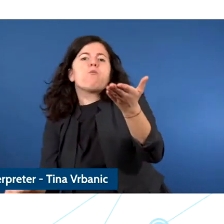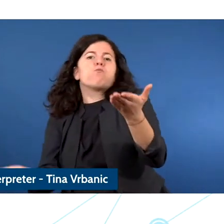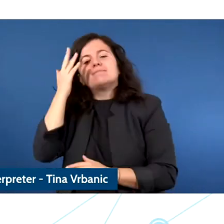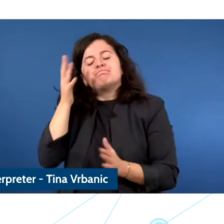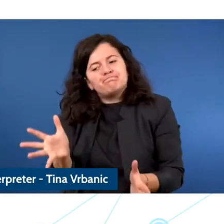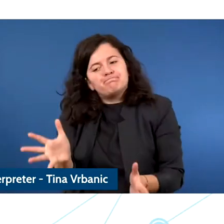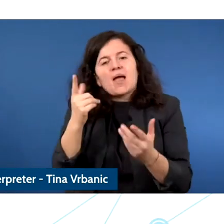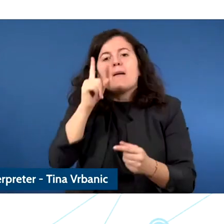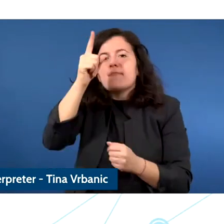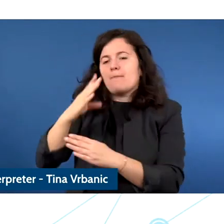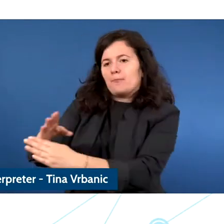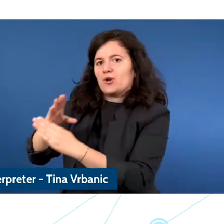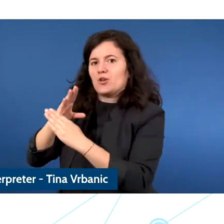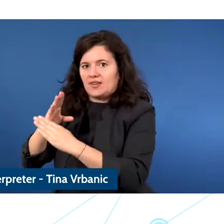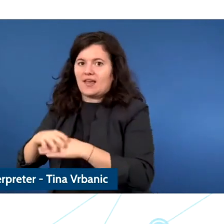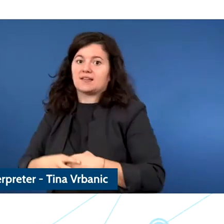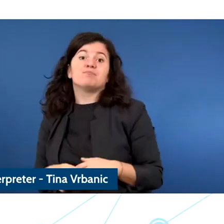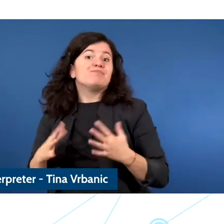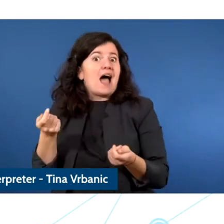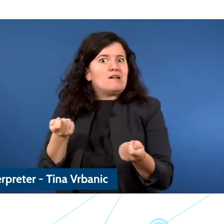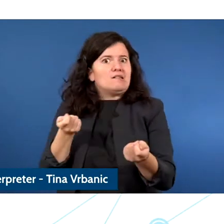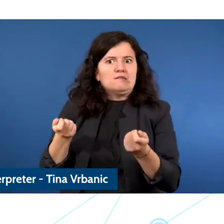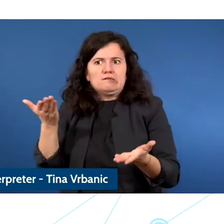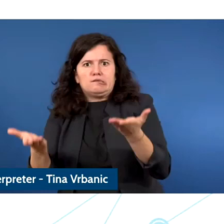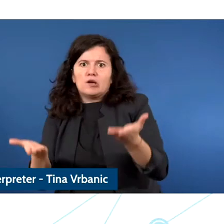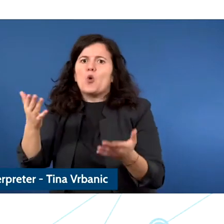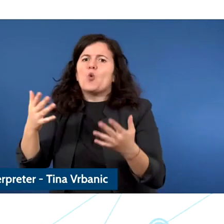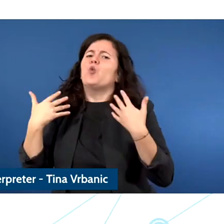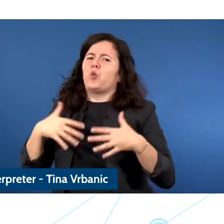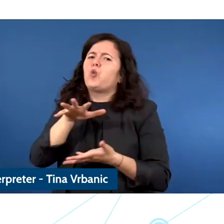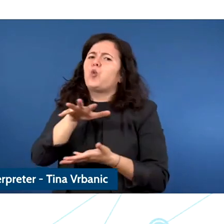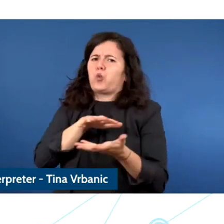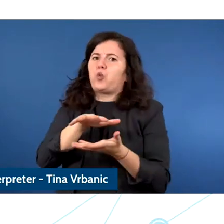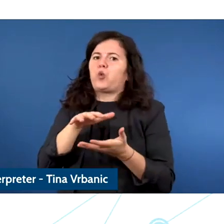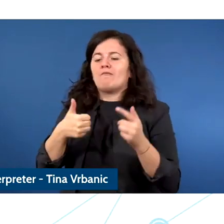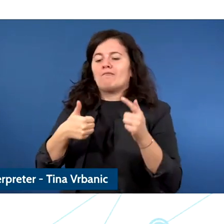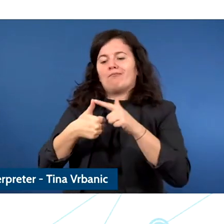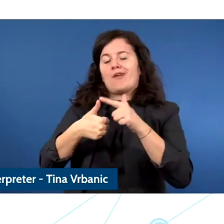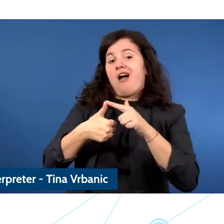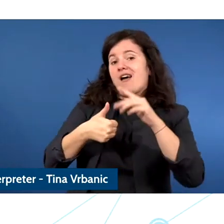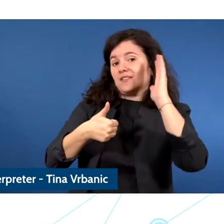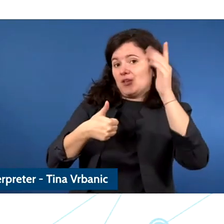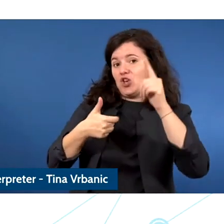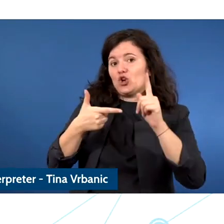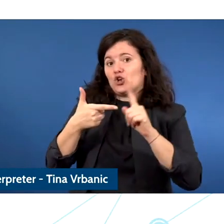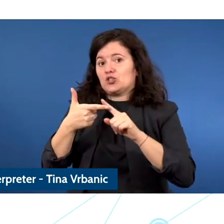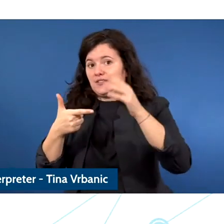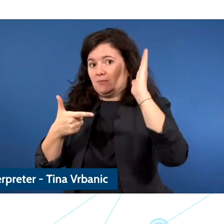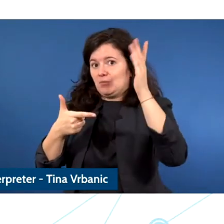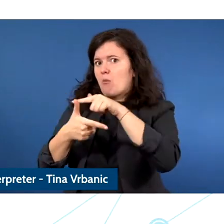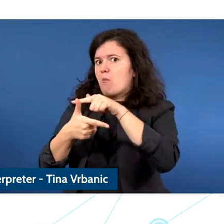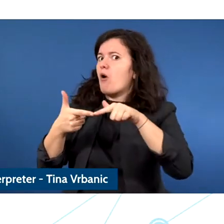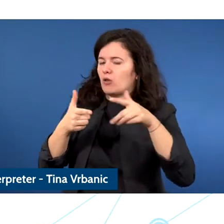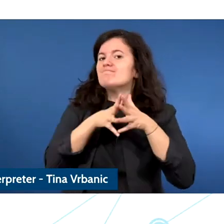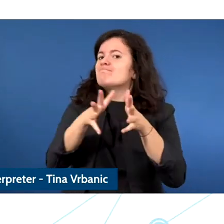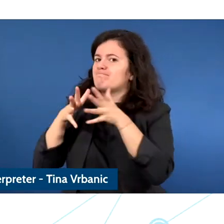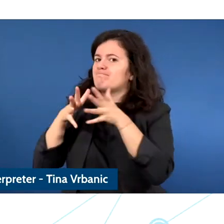environment as Veronica and Urs have already explained to us and given us all